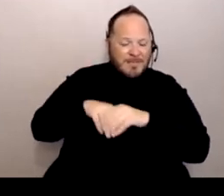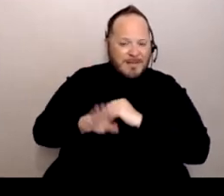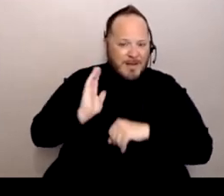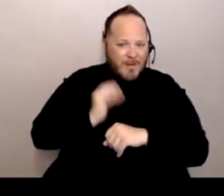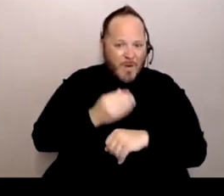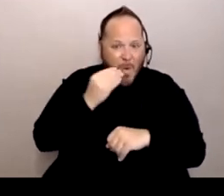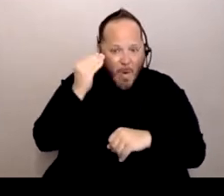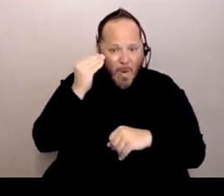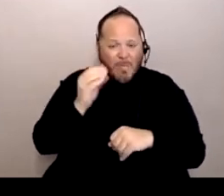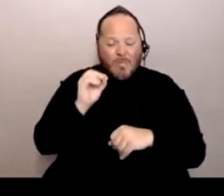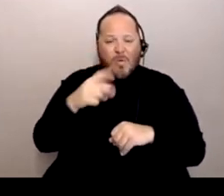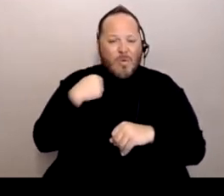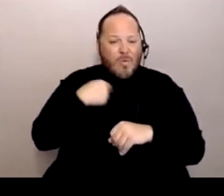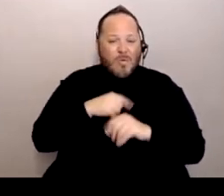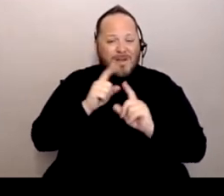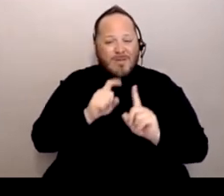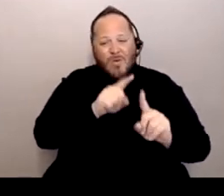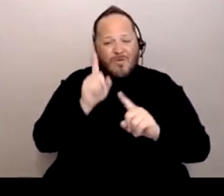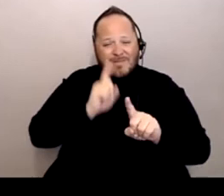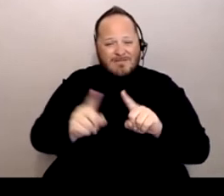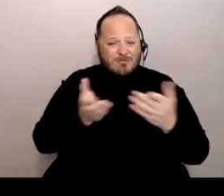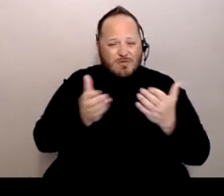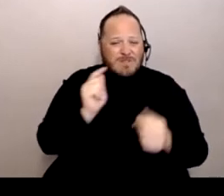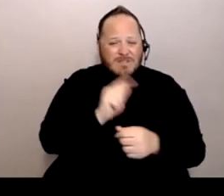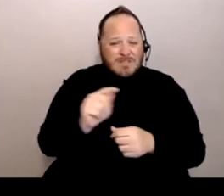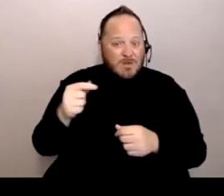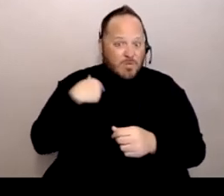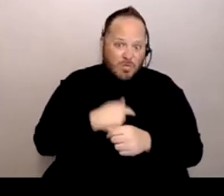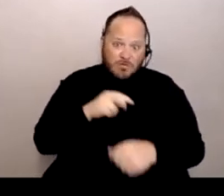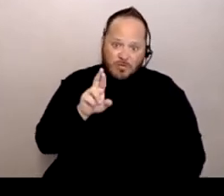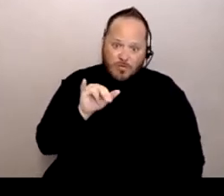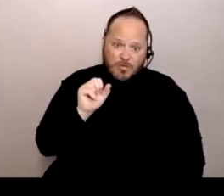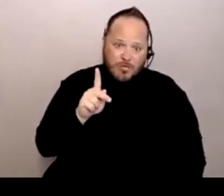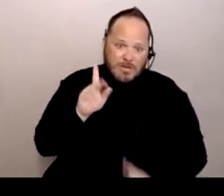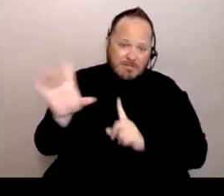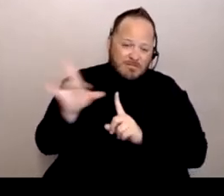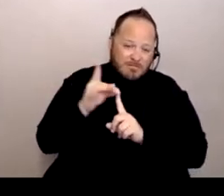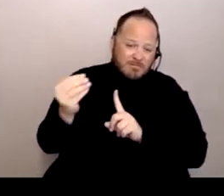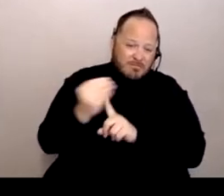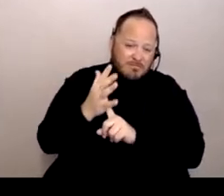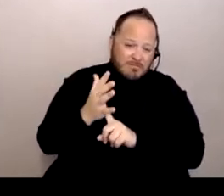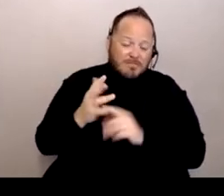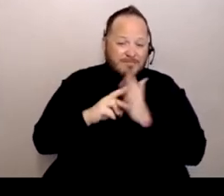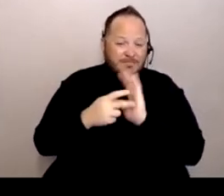we were at risk of exposure. And so along with essential workers, we should have also been part of that.